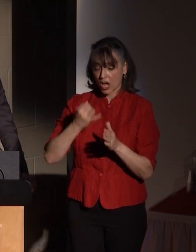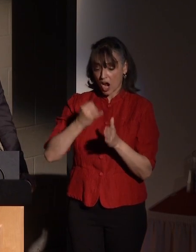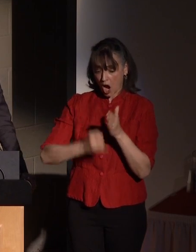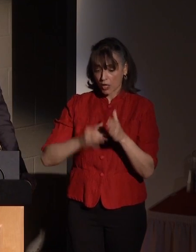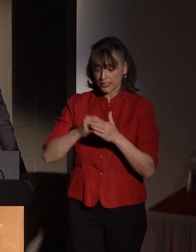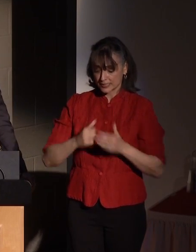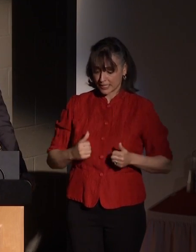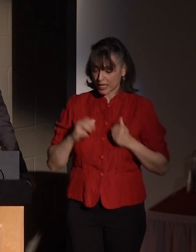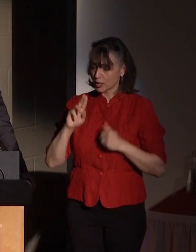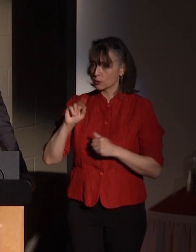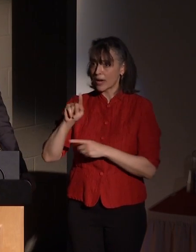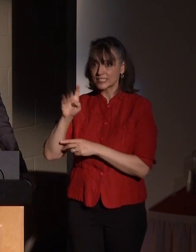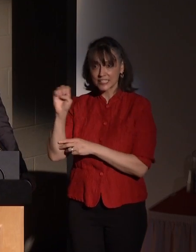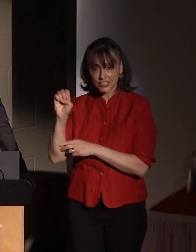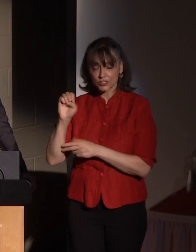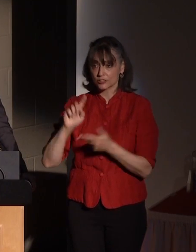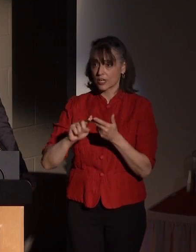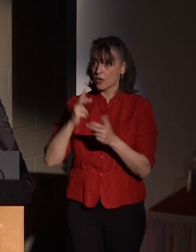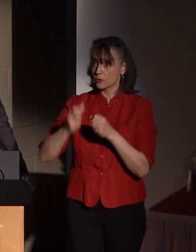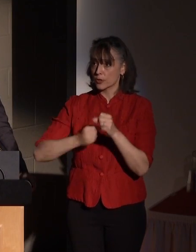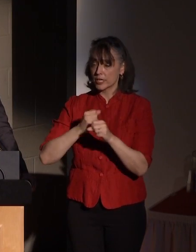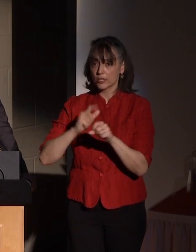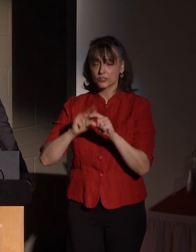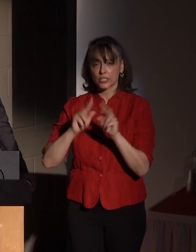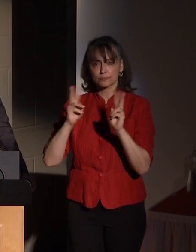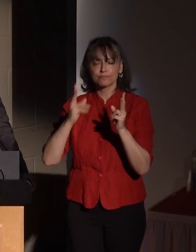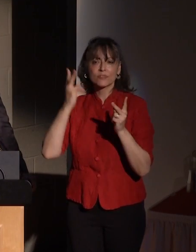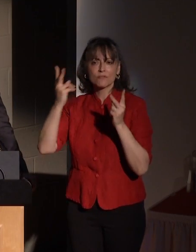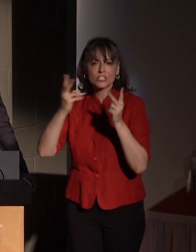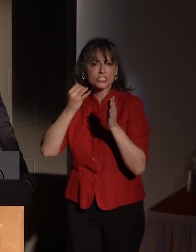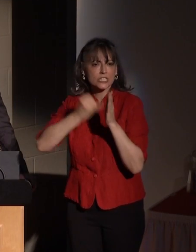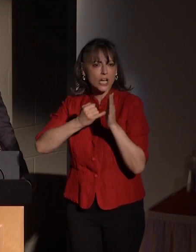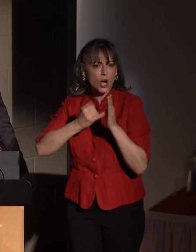artist, in all these cases sharing her unique perspectives